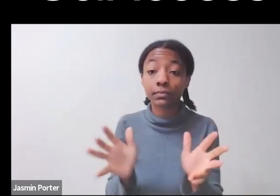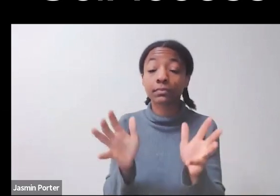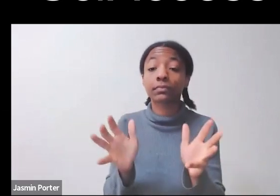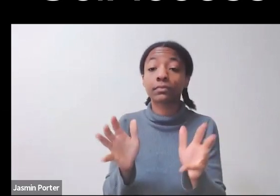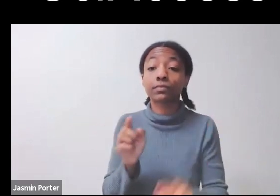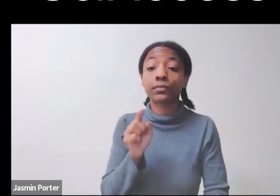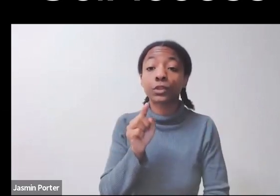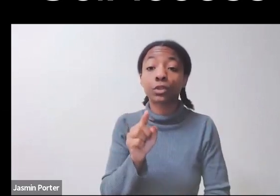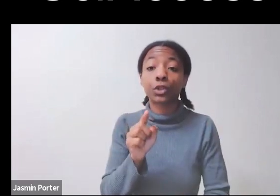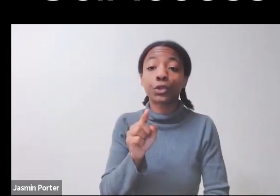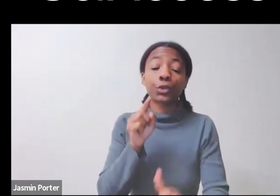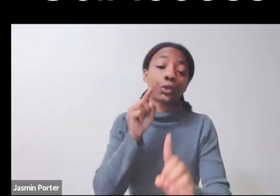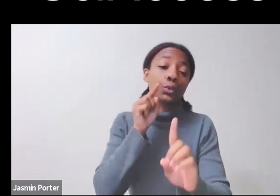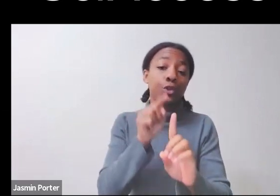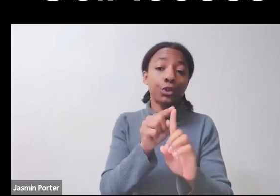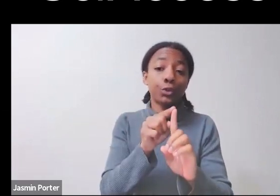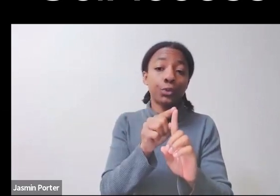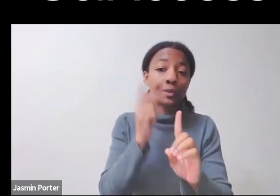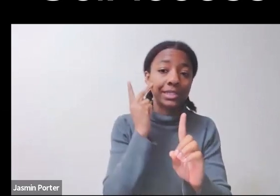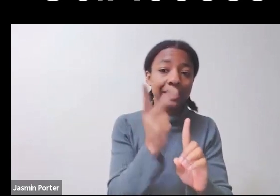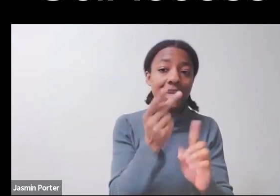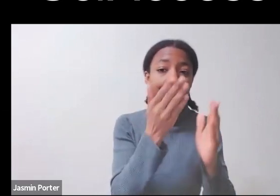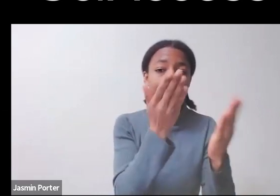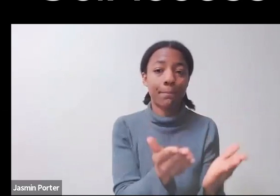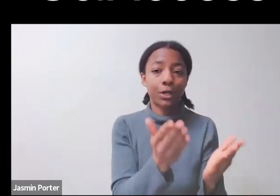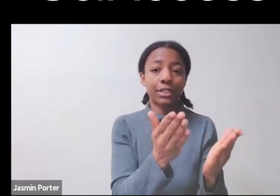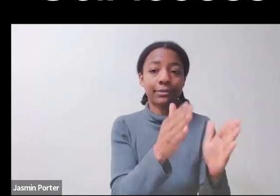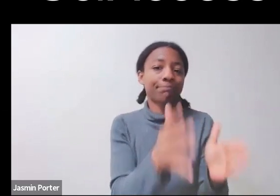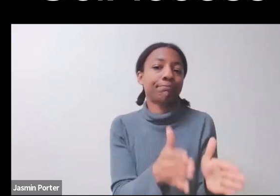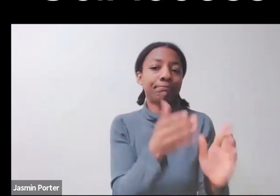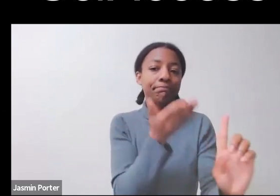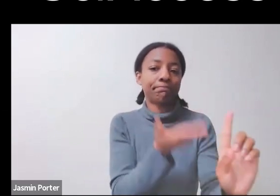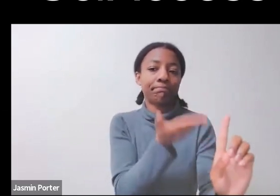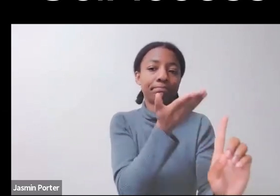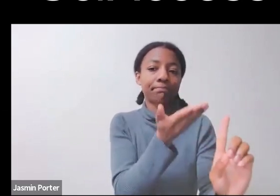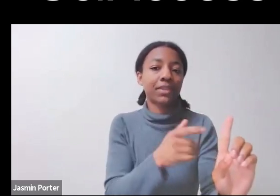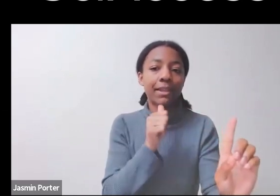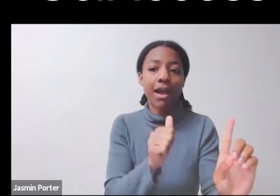rather than the impairment or disability types they come with.